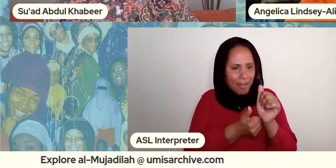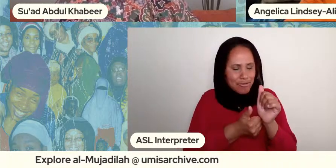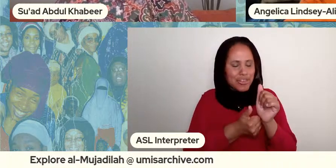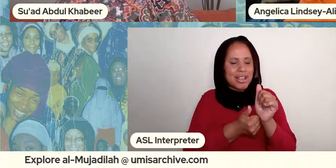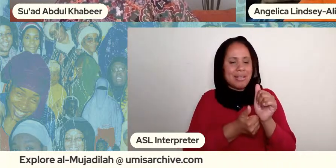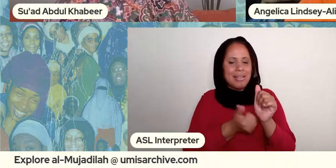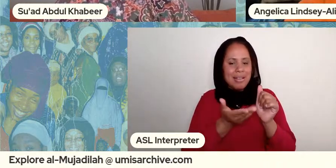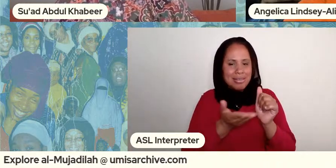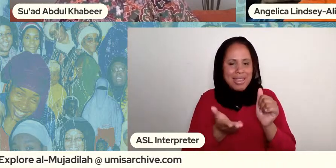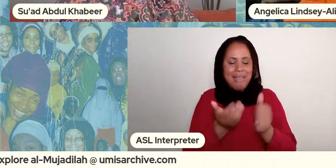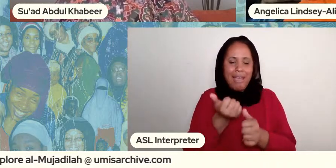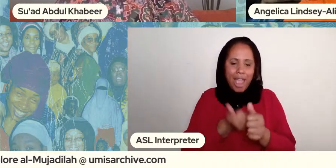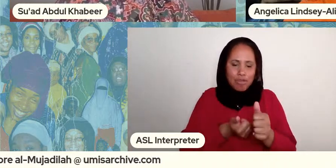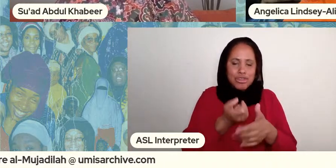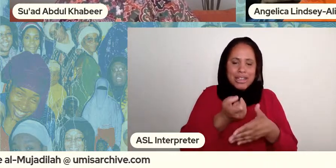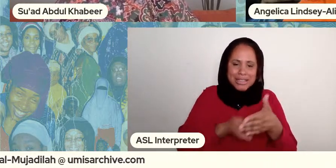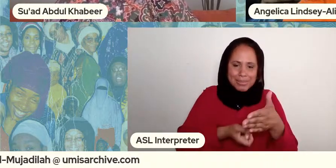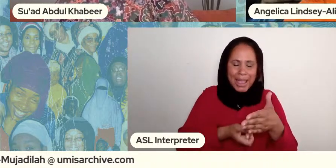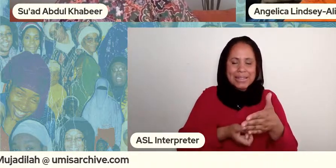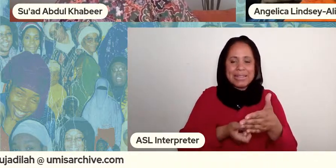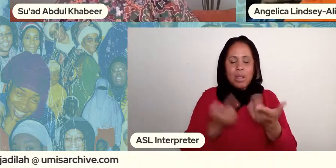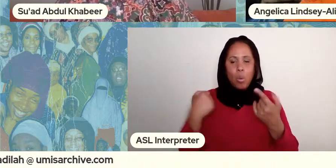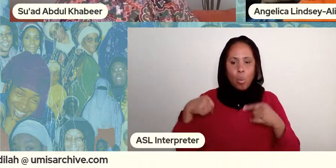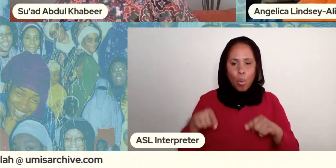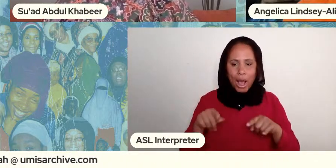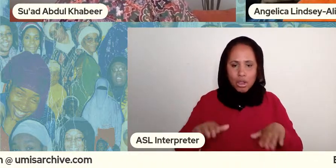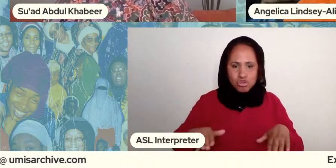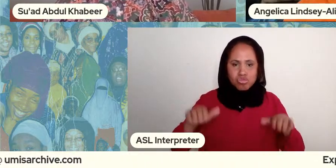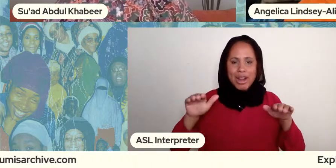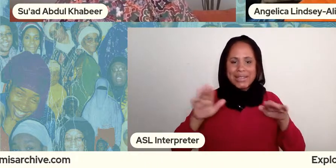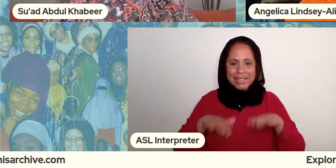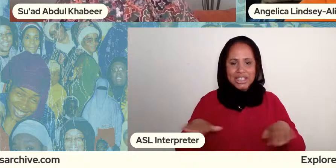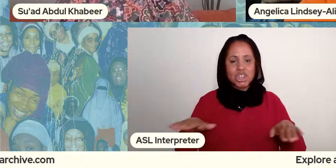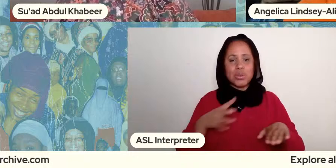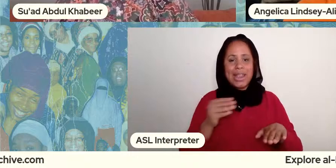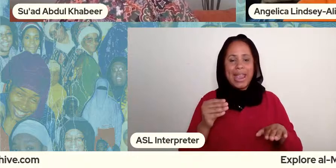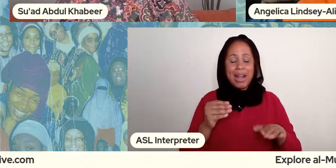expense in the midst of raising children in the midst of you know having a life and being active